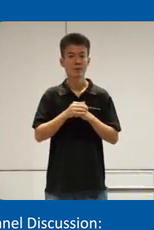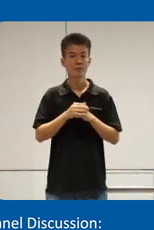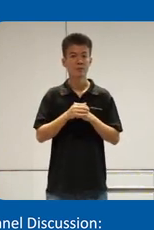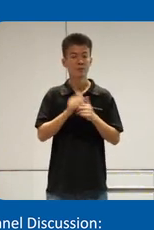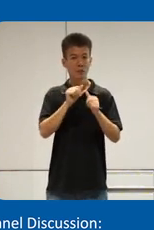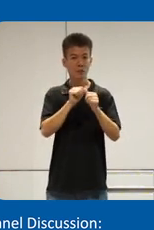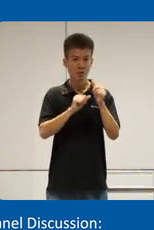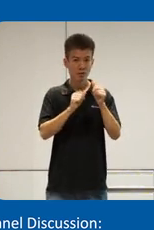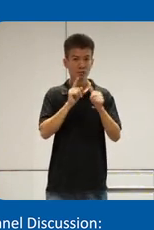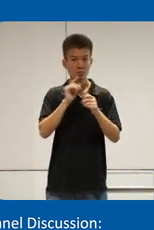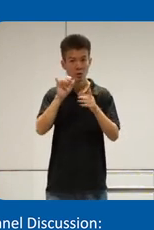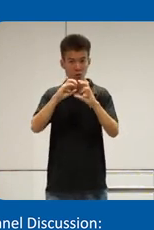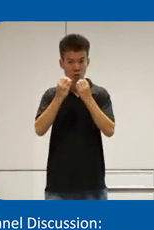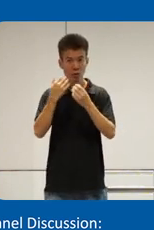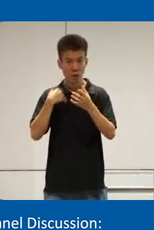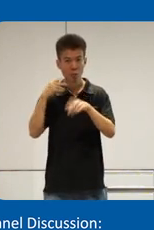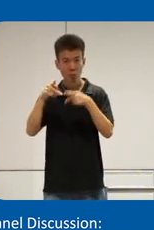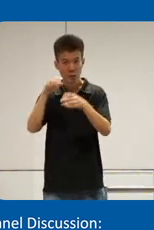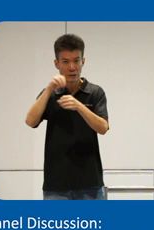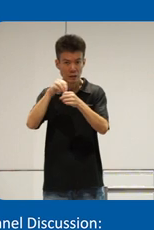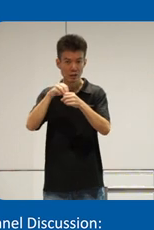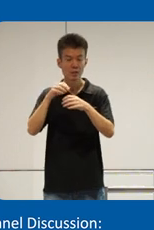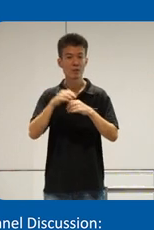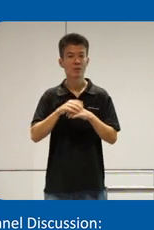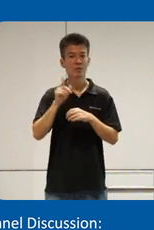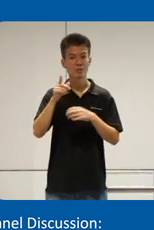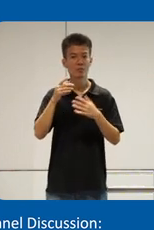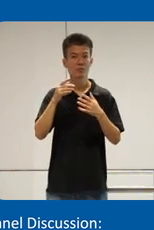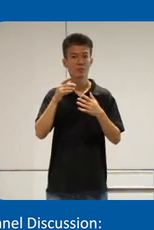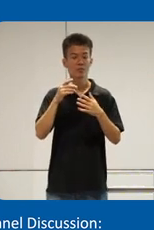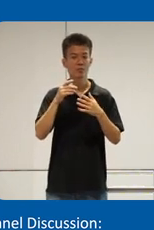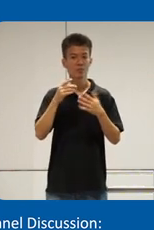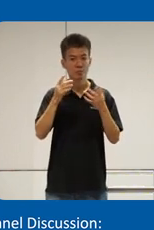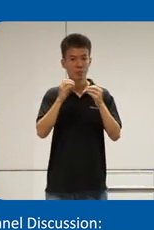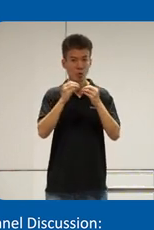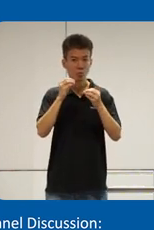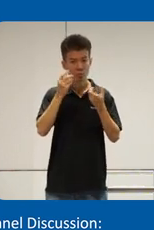B2B organization also have people inside so there are extrinsic uh motivations come from the outside